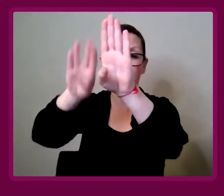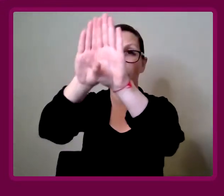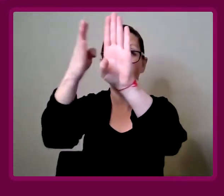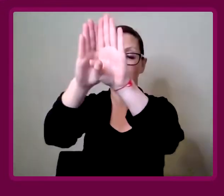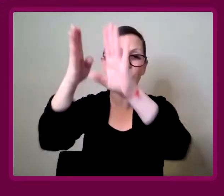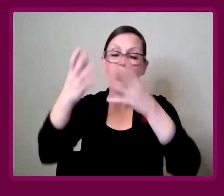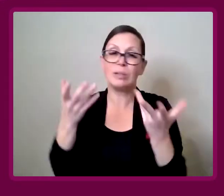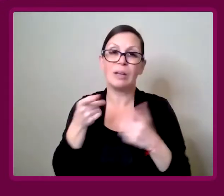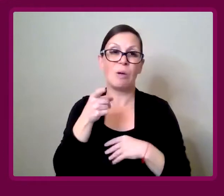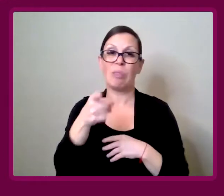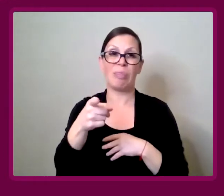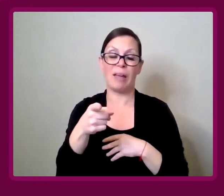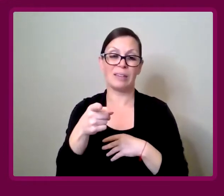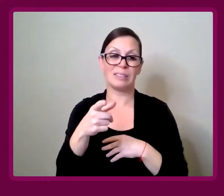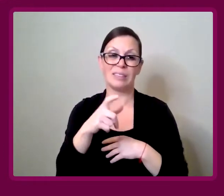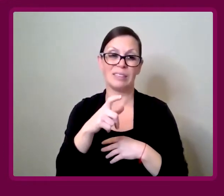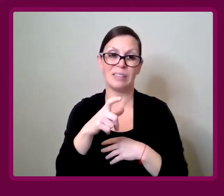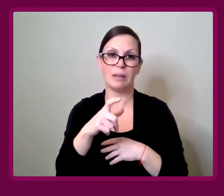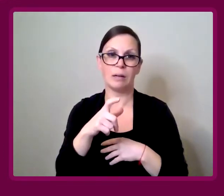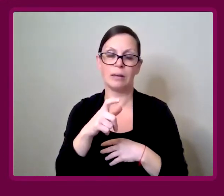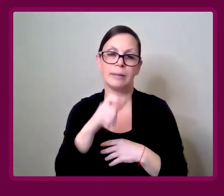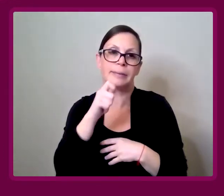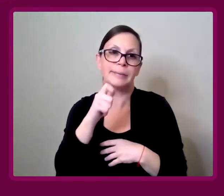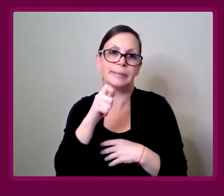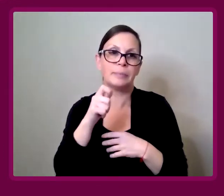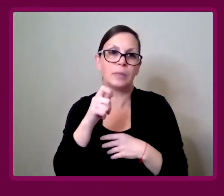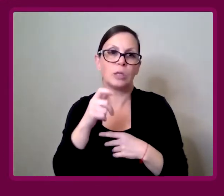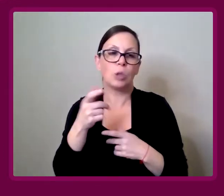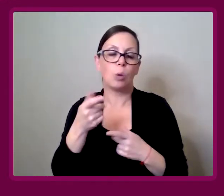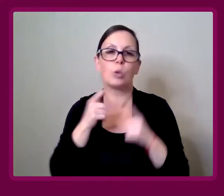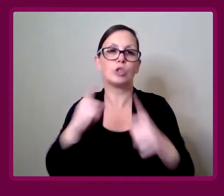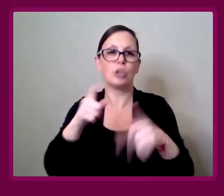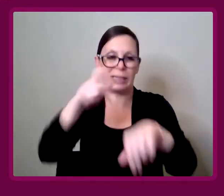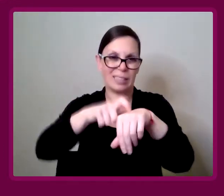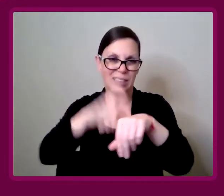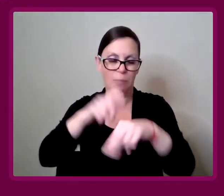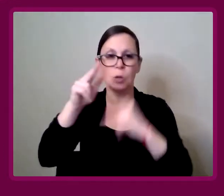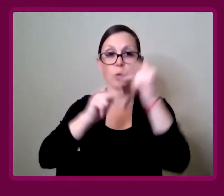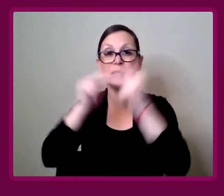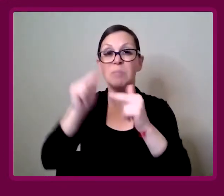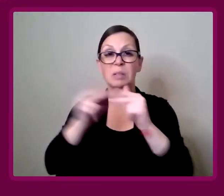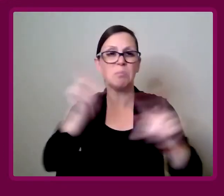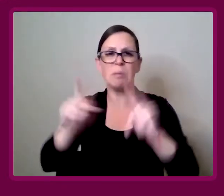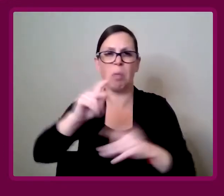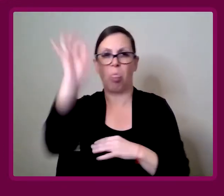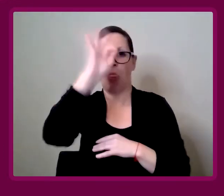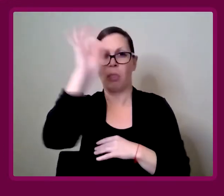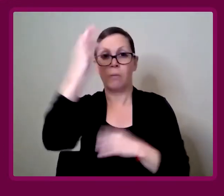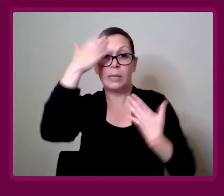Those things just weren't really particularly acknowledged at that time, when things were being built.